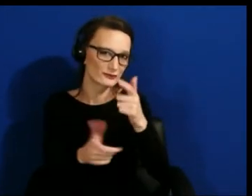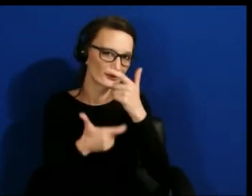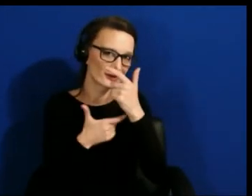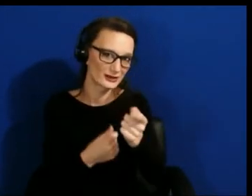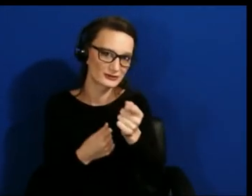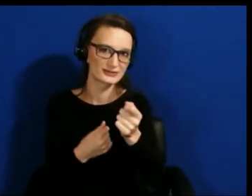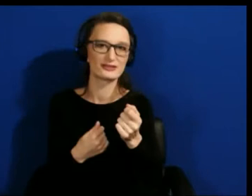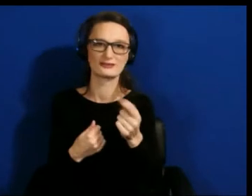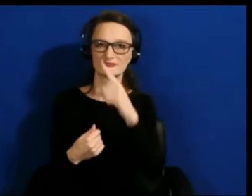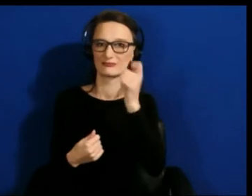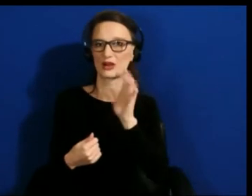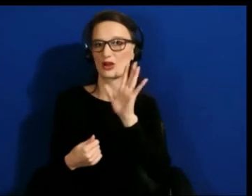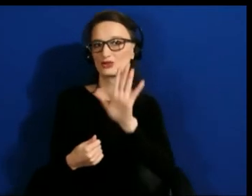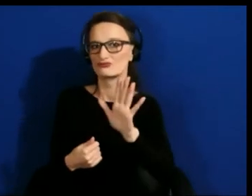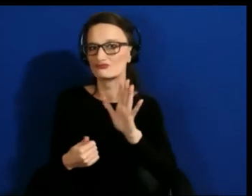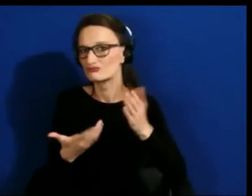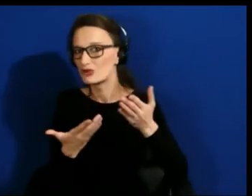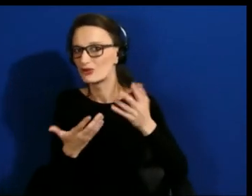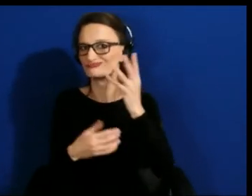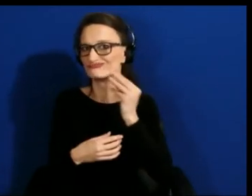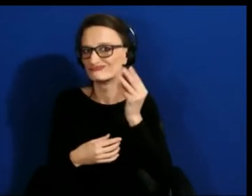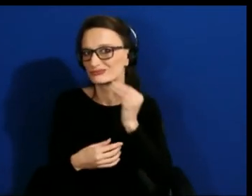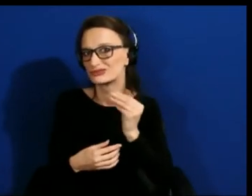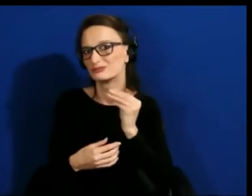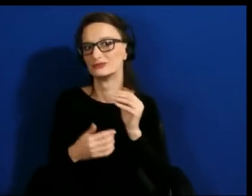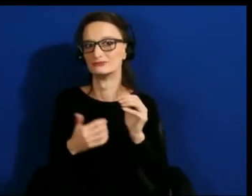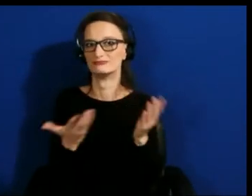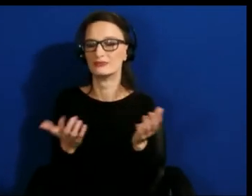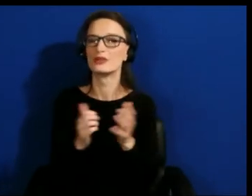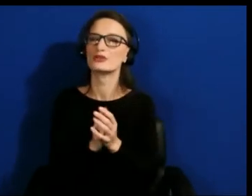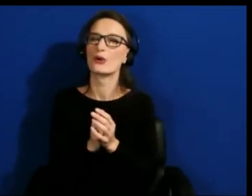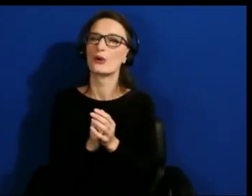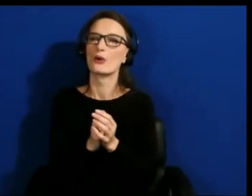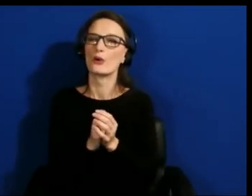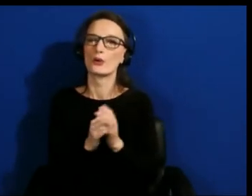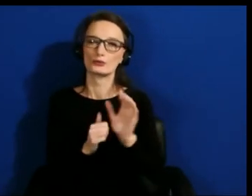What are the tools that excite you that are available or approaches that you think we can